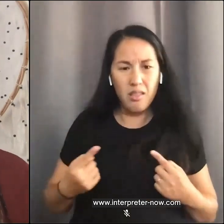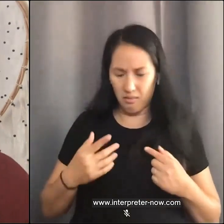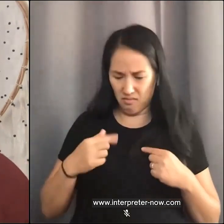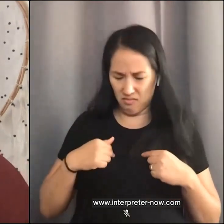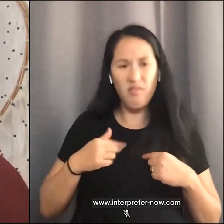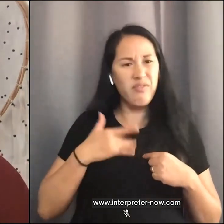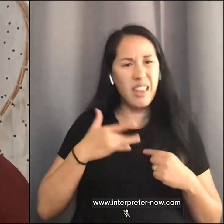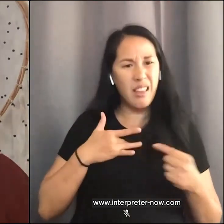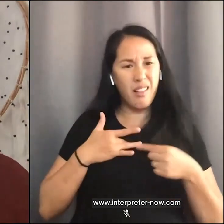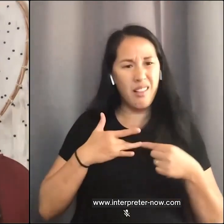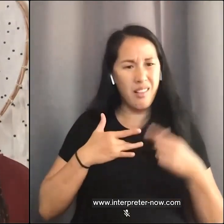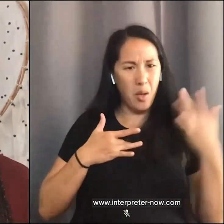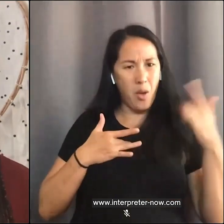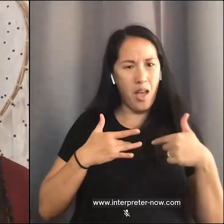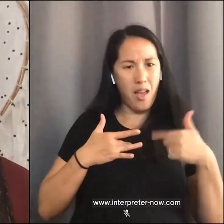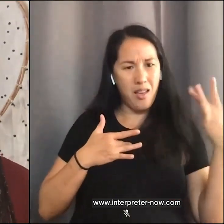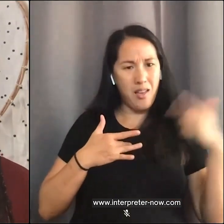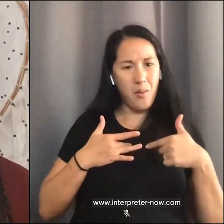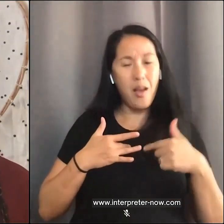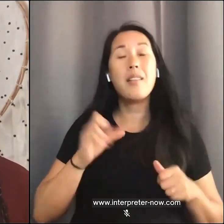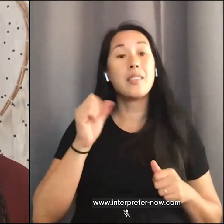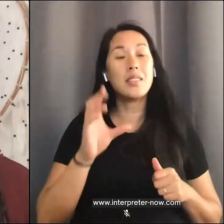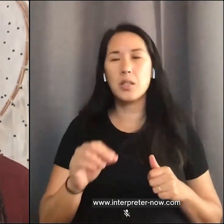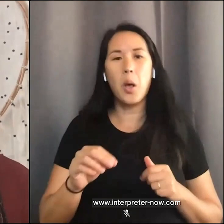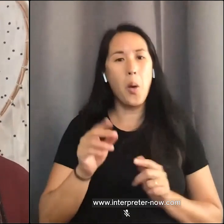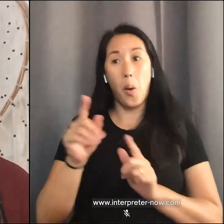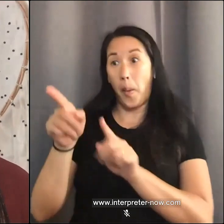We have to accept that no person can truly understand your soul. That means that your